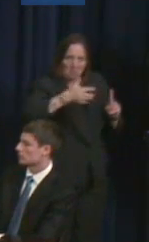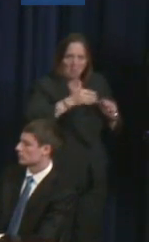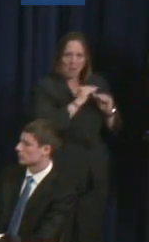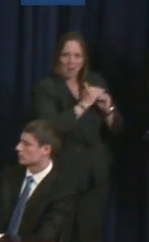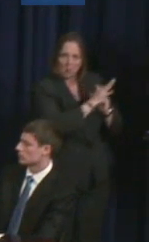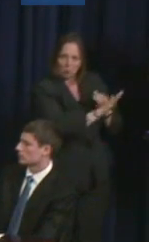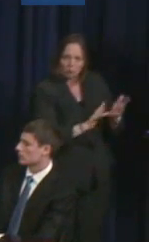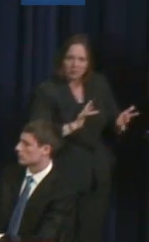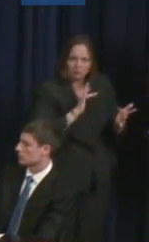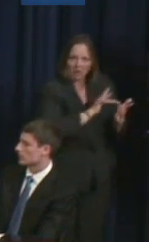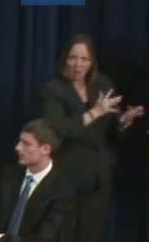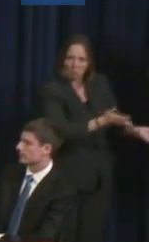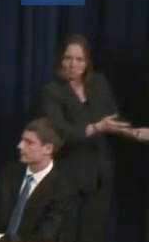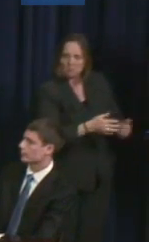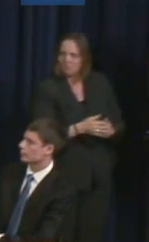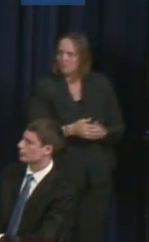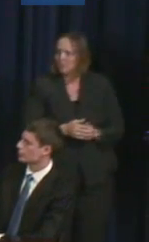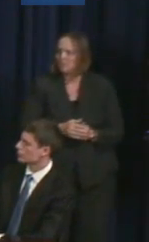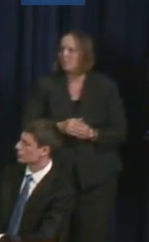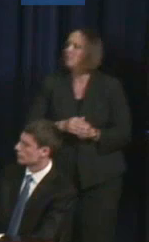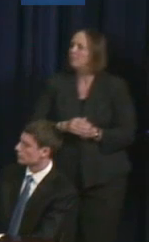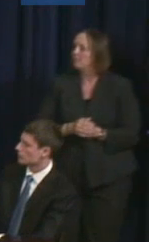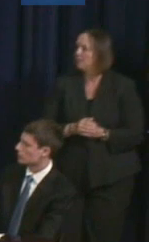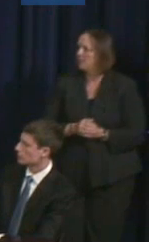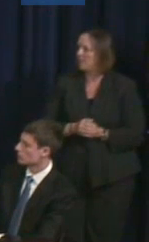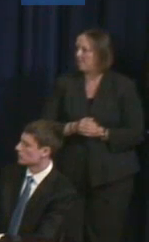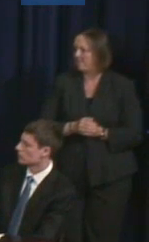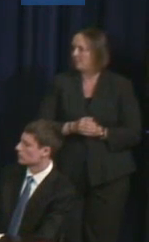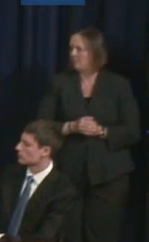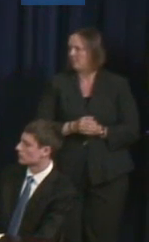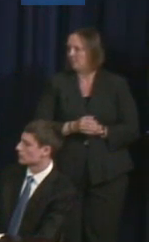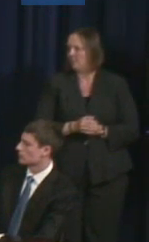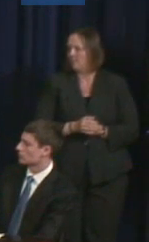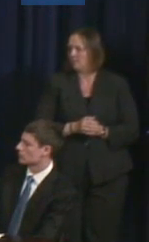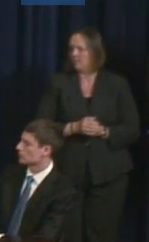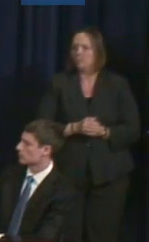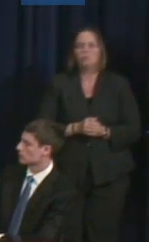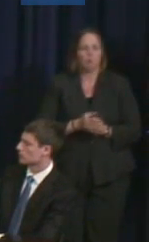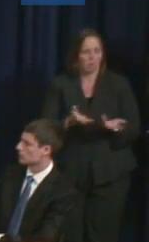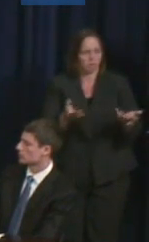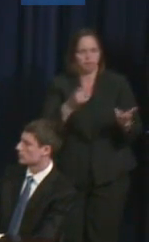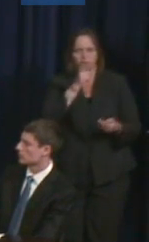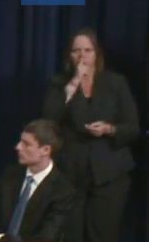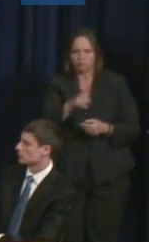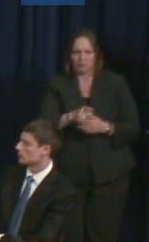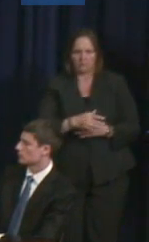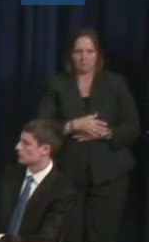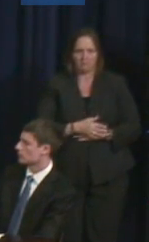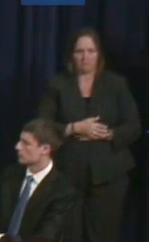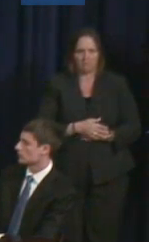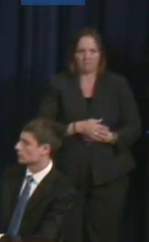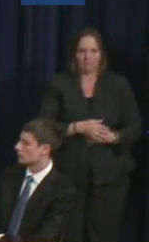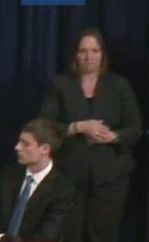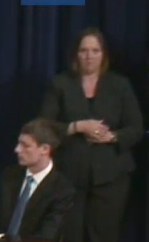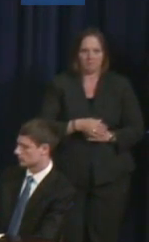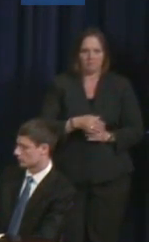Sandy Ho: Sure. Yeah, so I started the Letters the Thrive project.